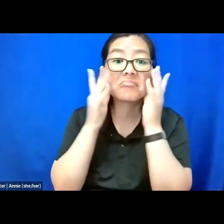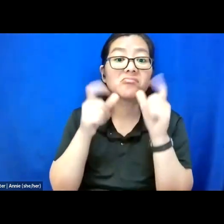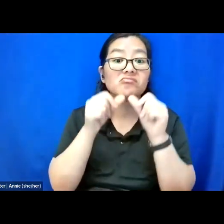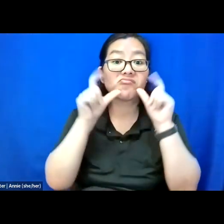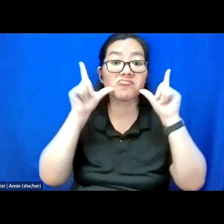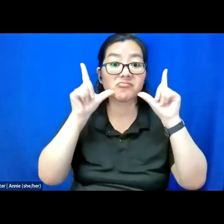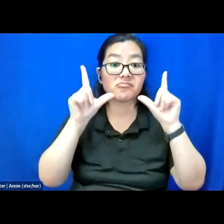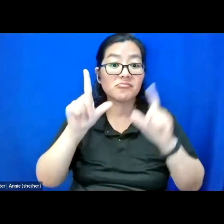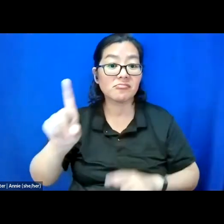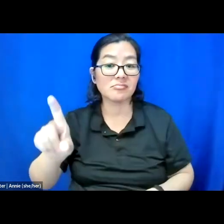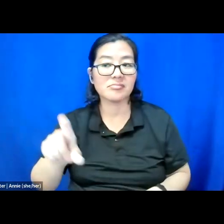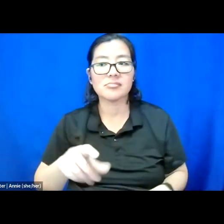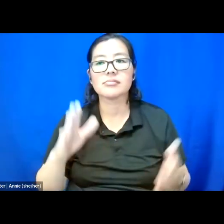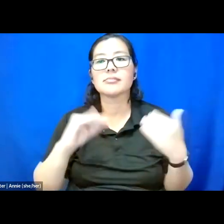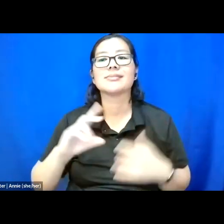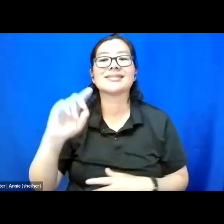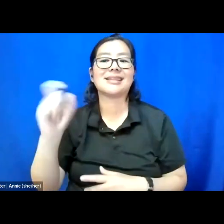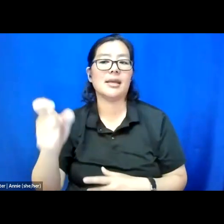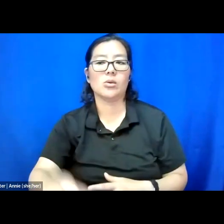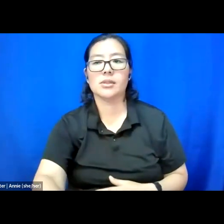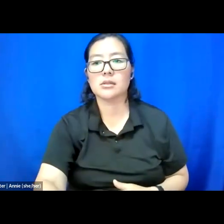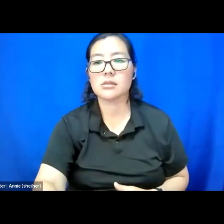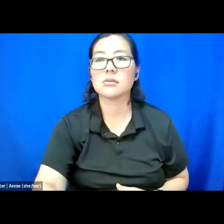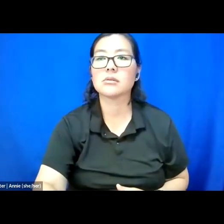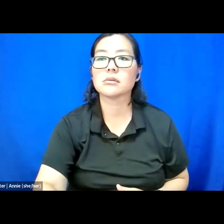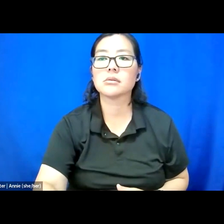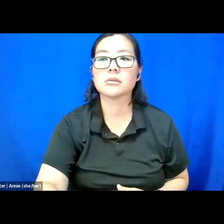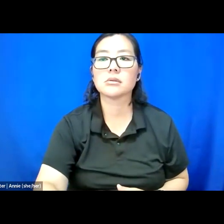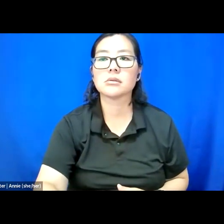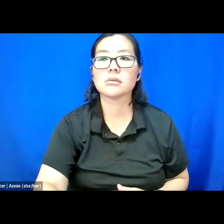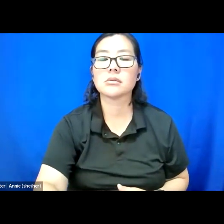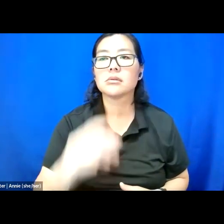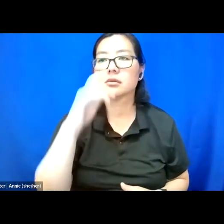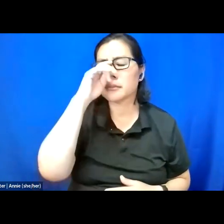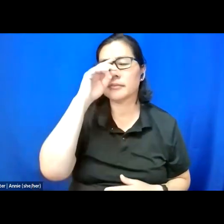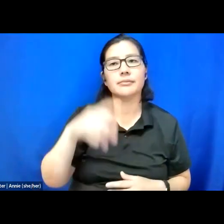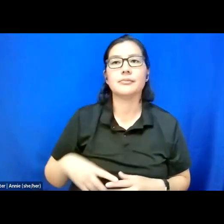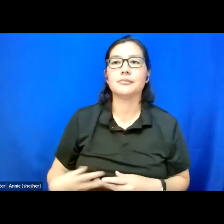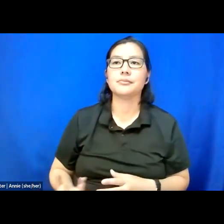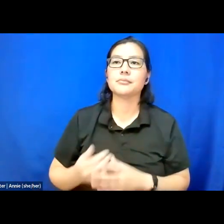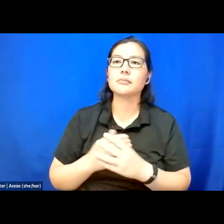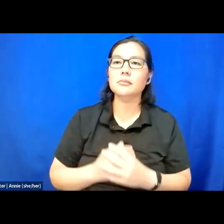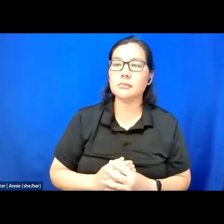The diagnoses, 2017.